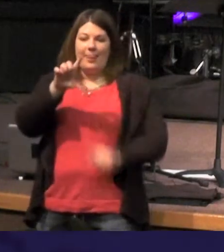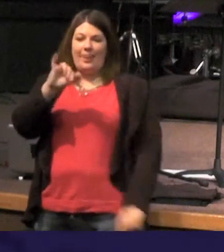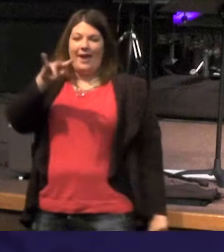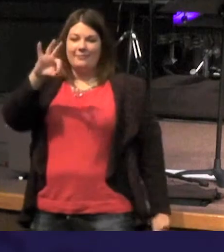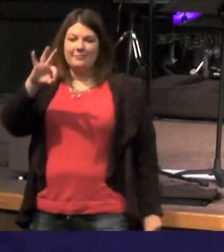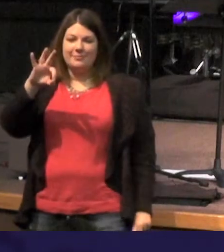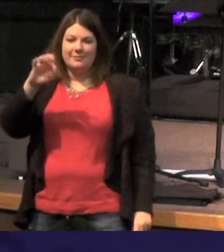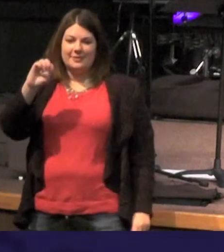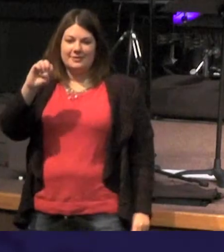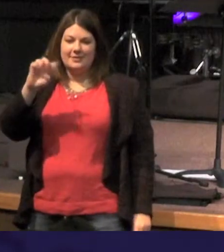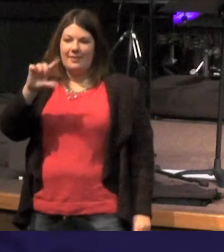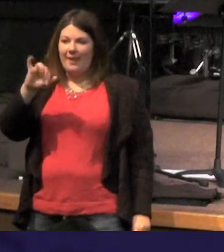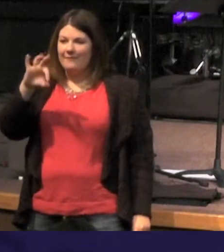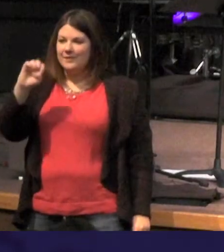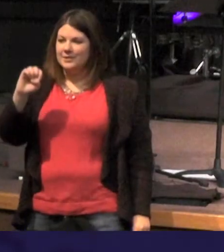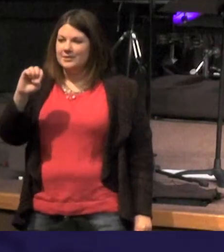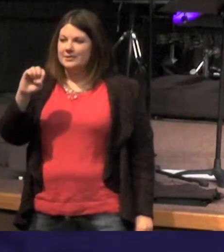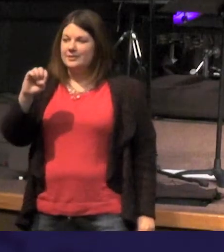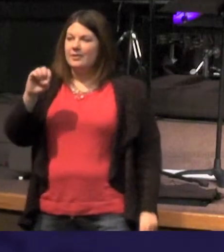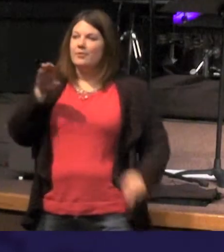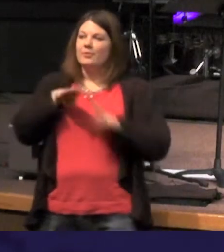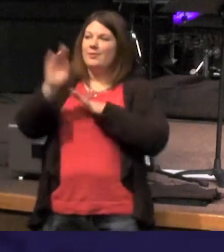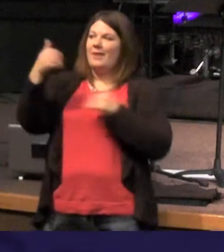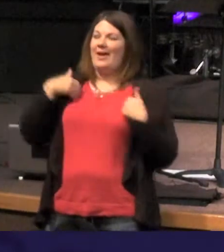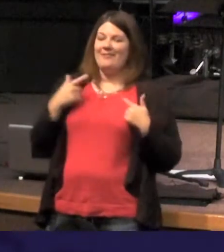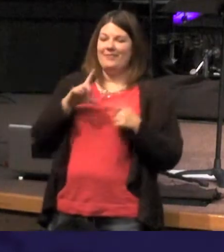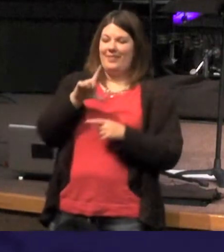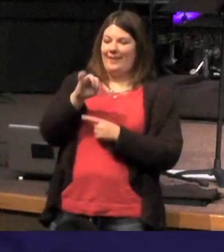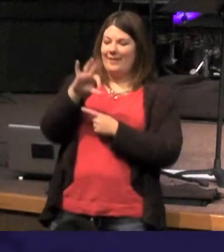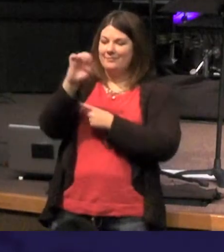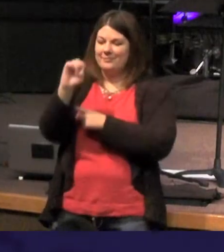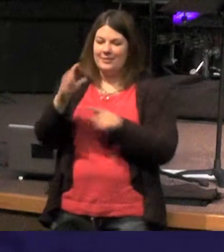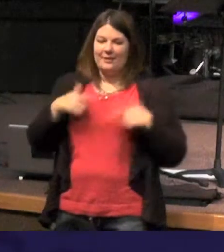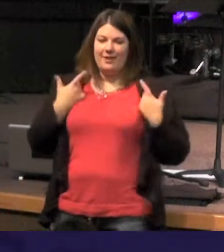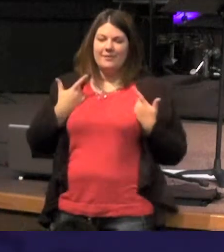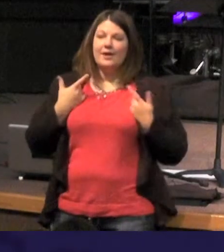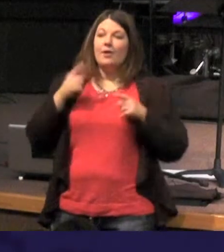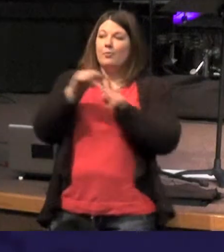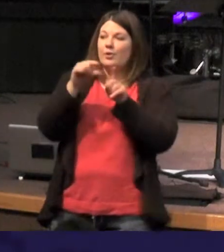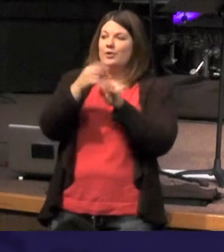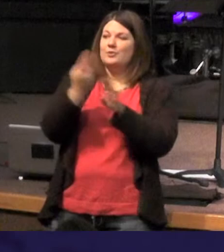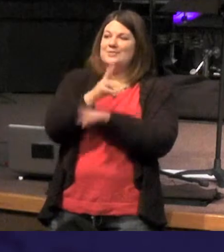life - and we find out this word is actually use 63 times you can do the same thing and find out